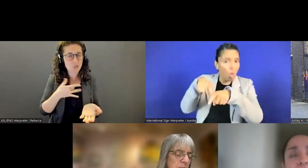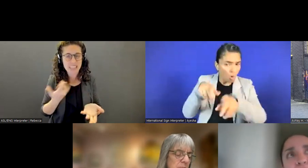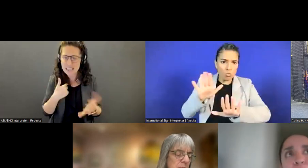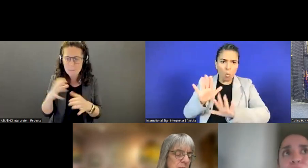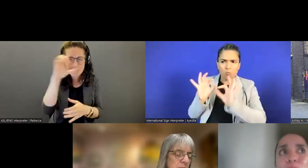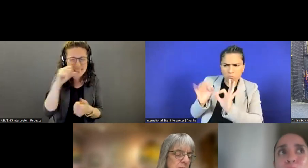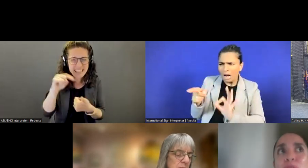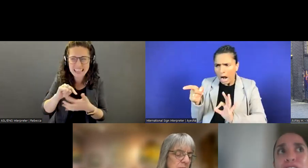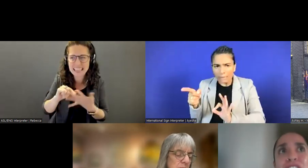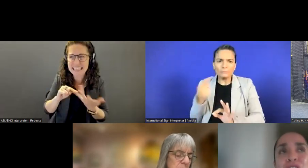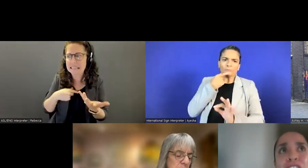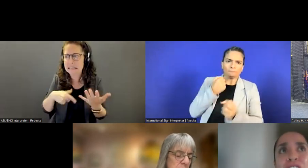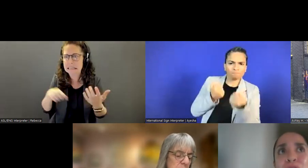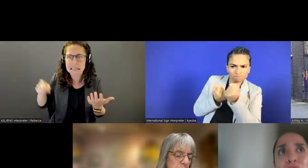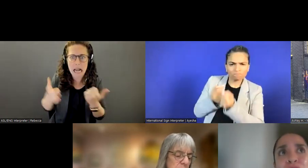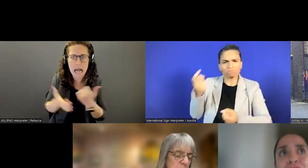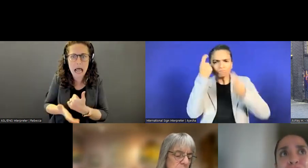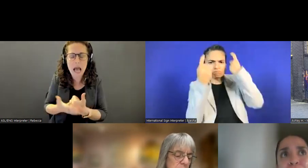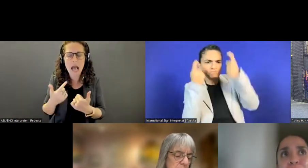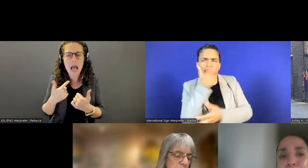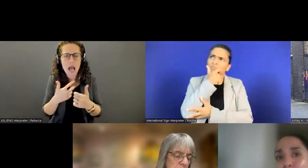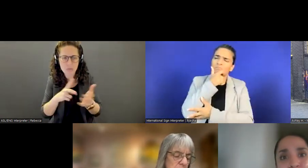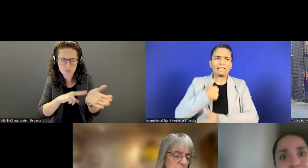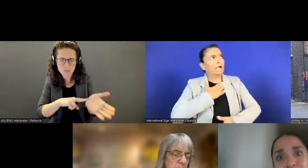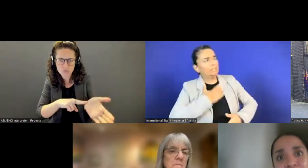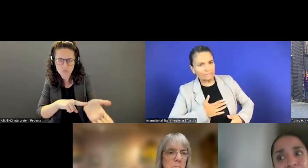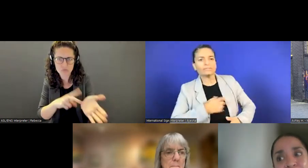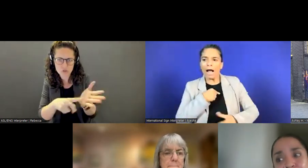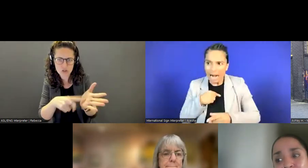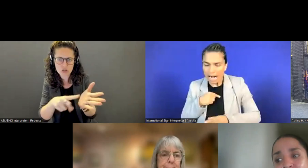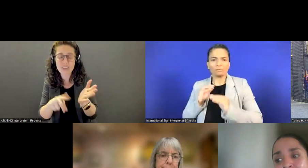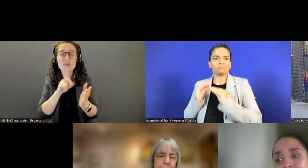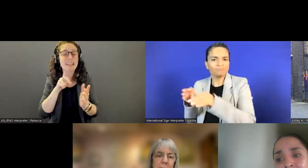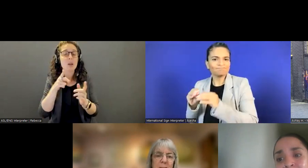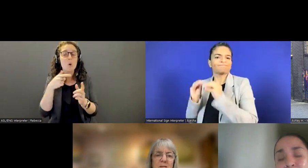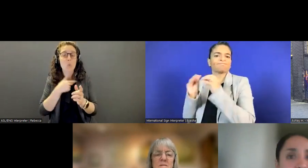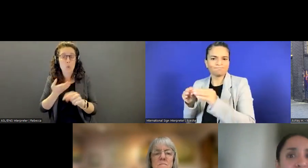But, you know, we really ensure that from the moment we submit an offer that the person